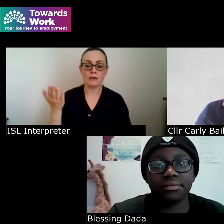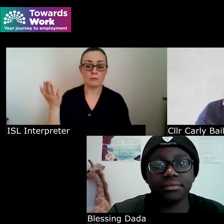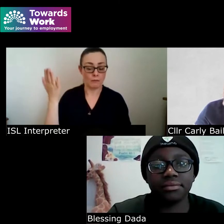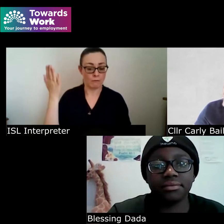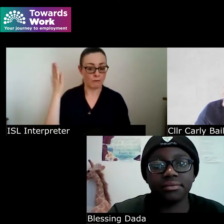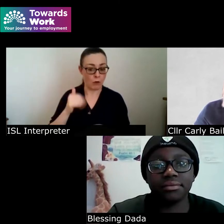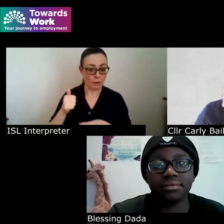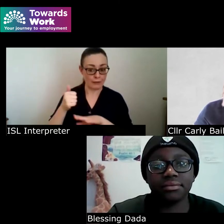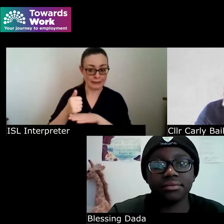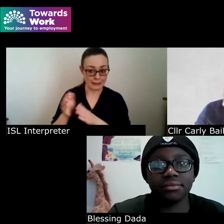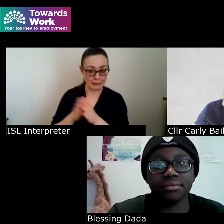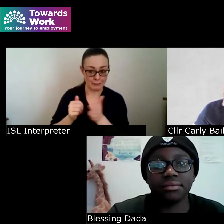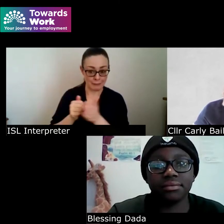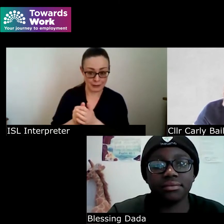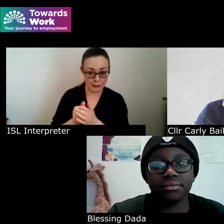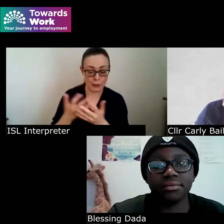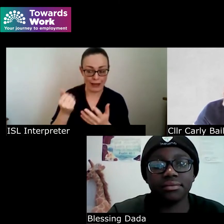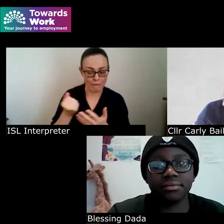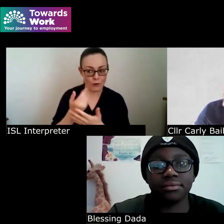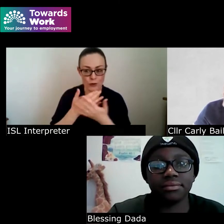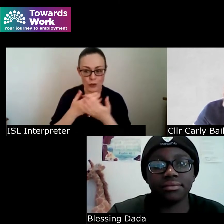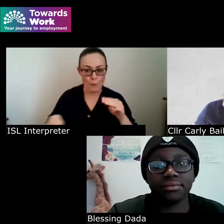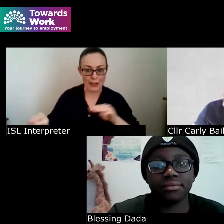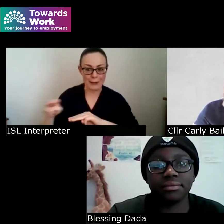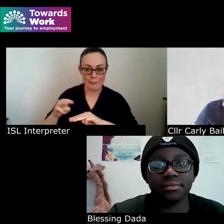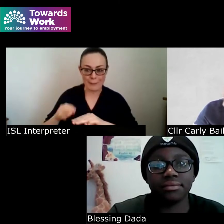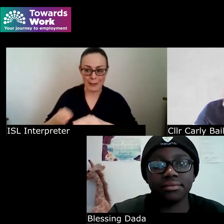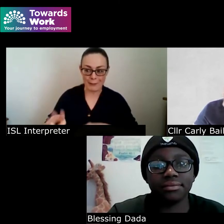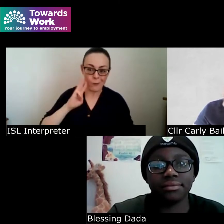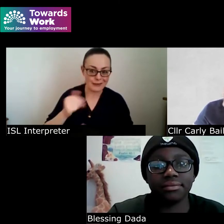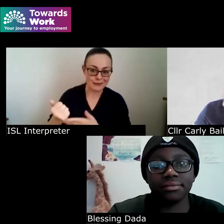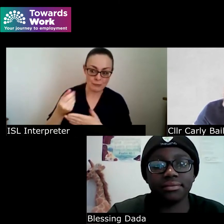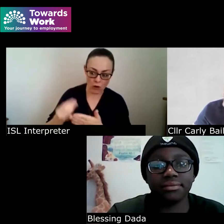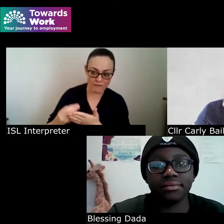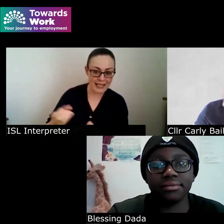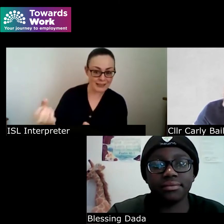and choose the ones who aligned with our values and with our thought process and where we wanted